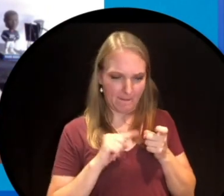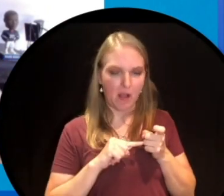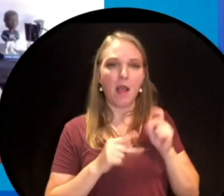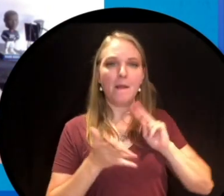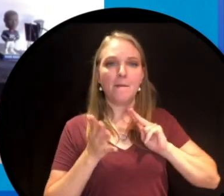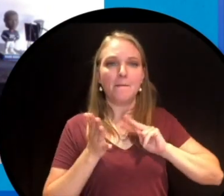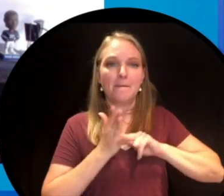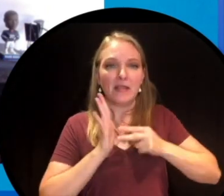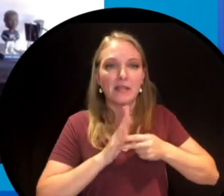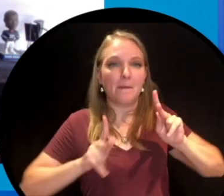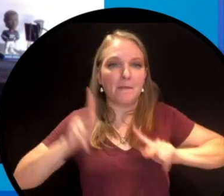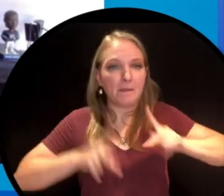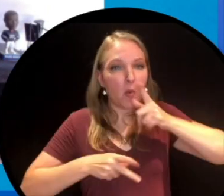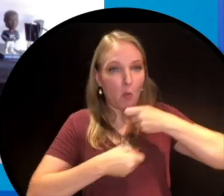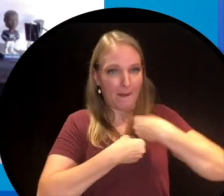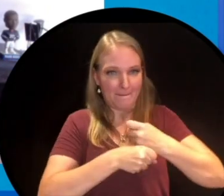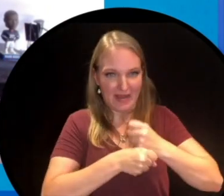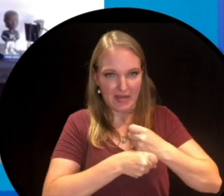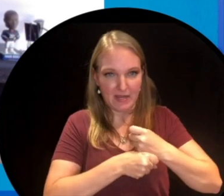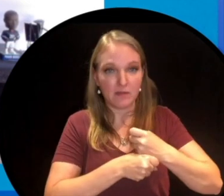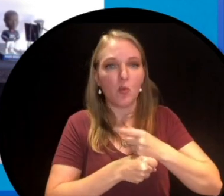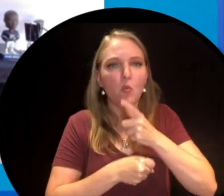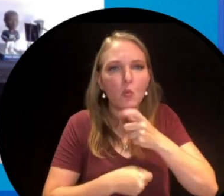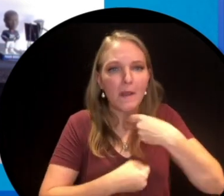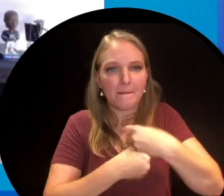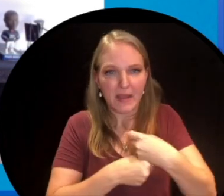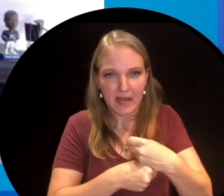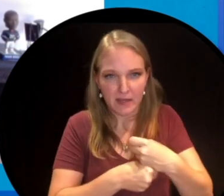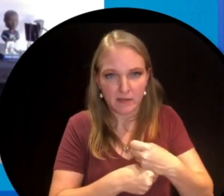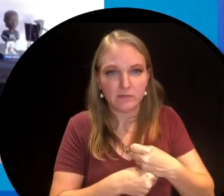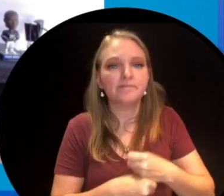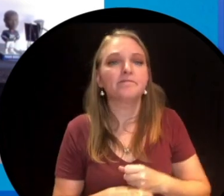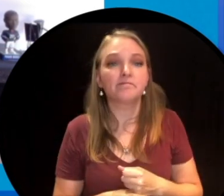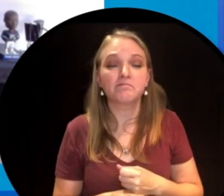people, the people who make them. So there's kind of a central spread in the book. It's almost right